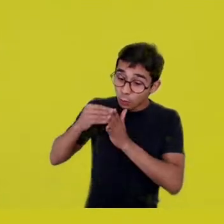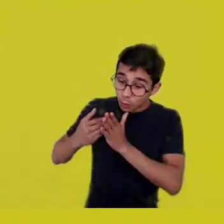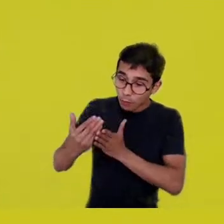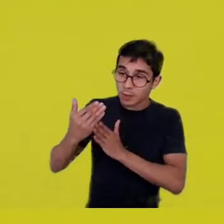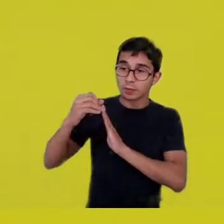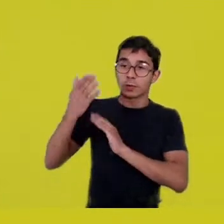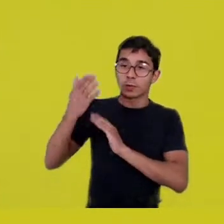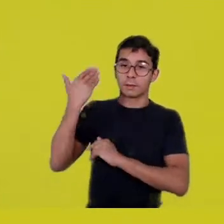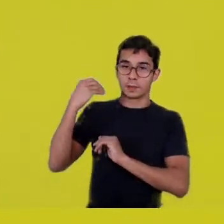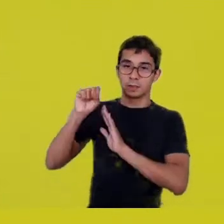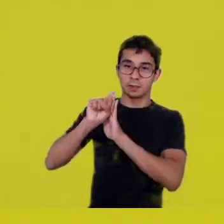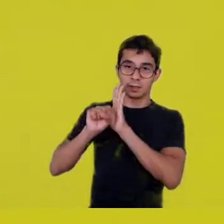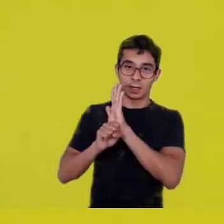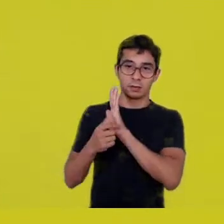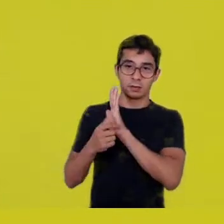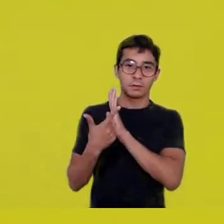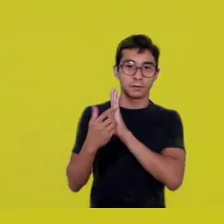or possibly the 19th century.